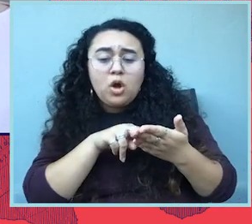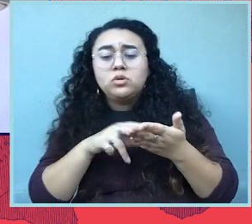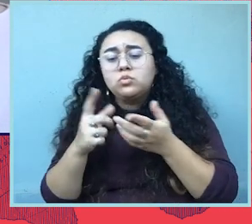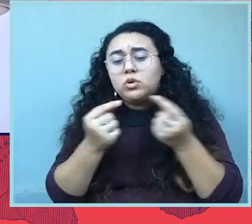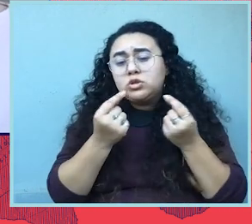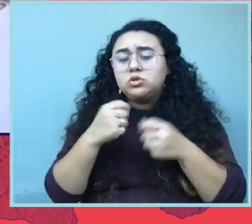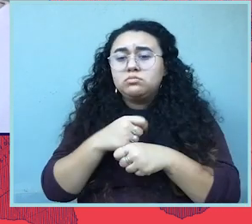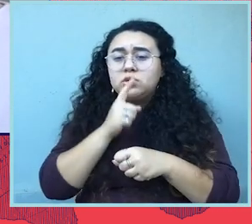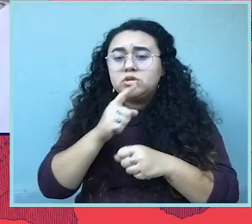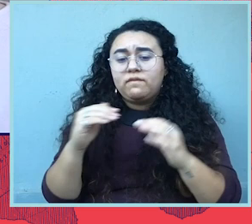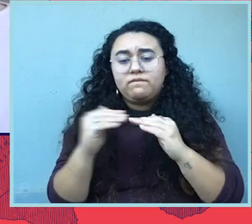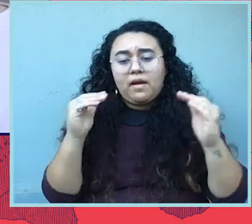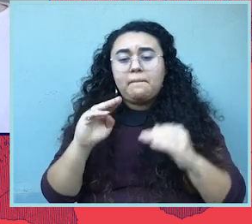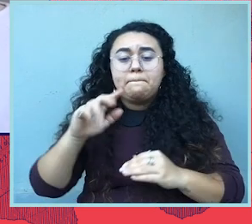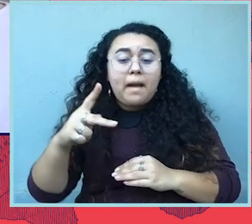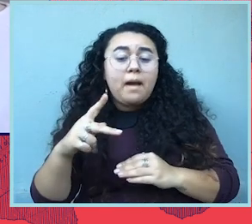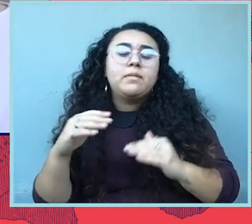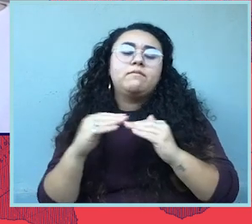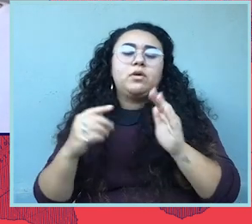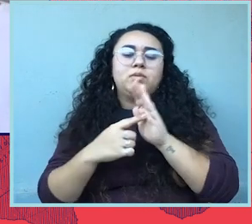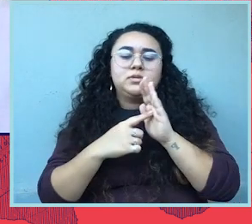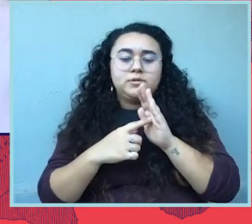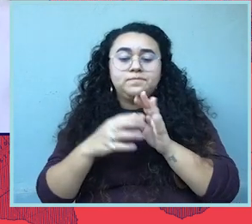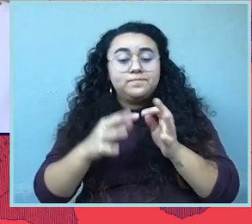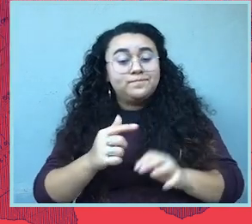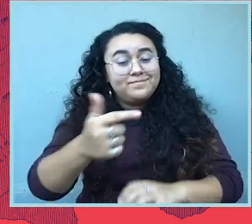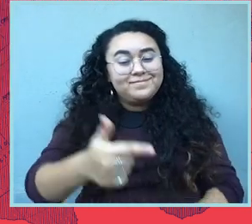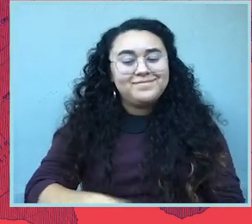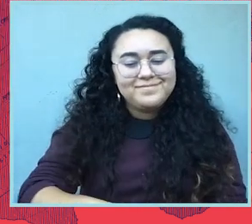they can do to help ensure fair maps and fair representation? Yes, absolutely.